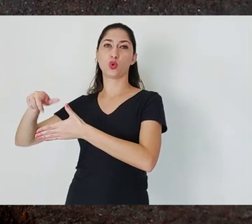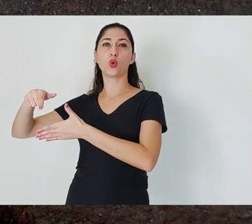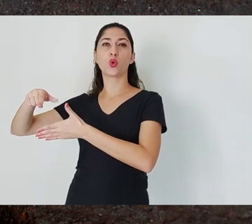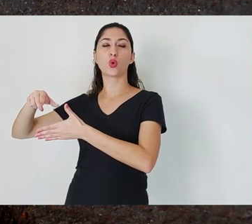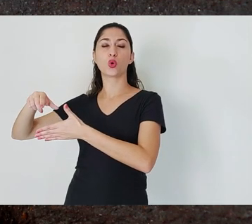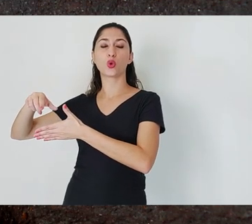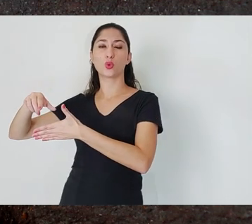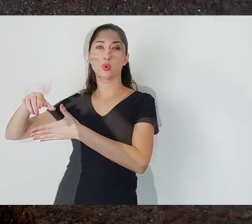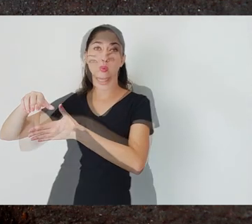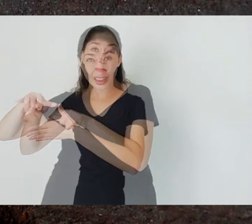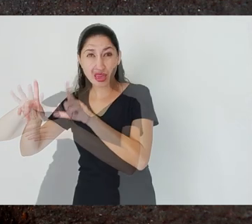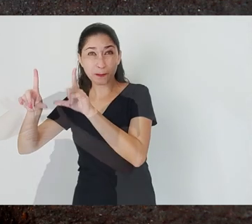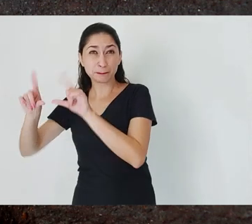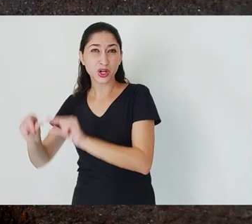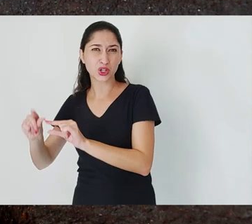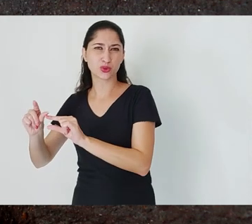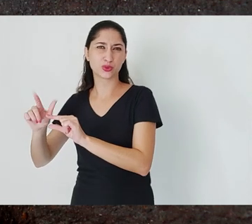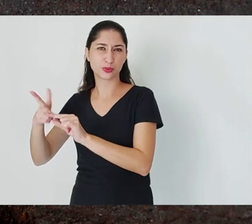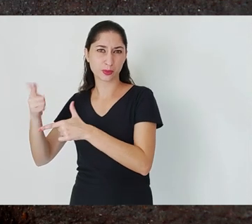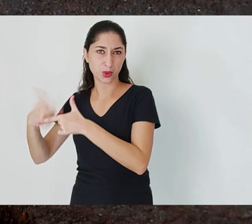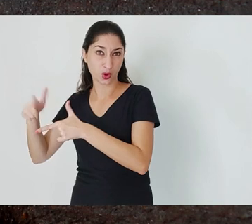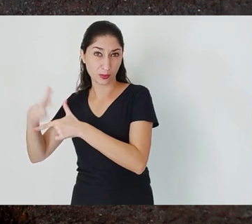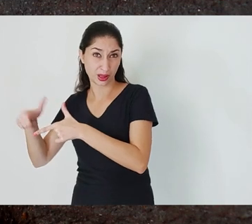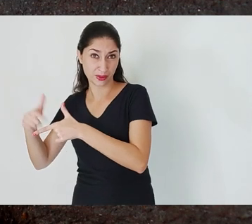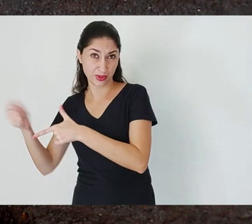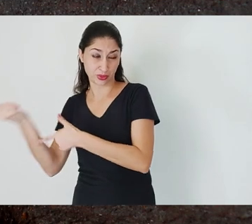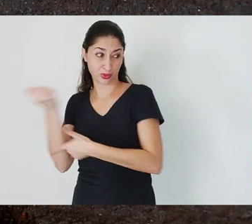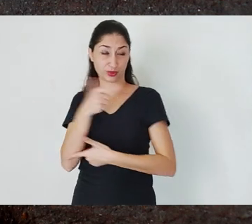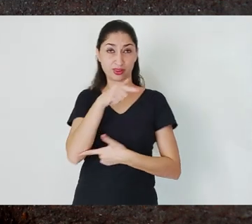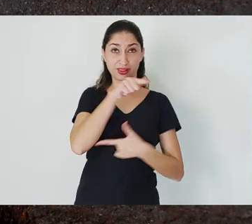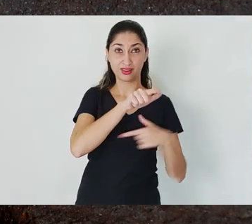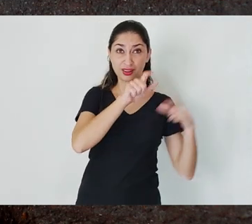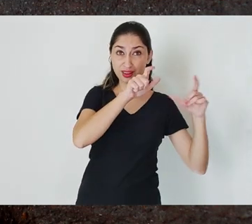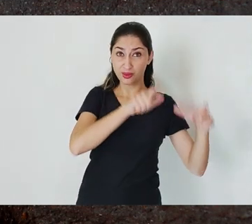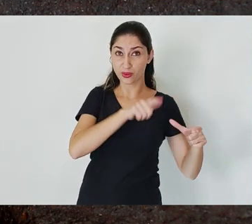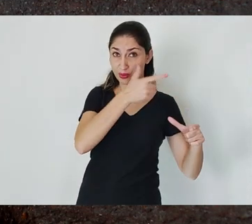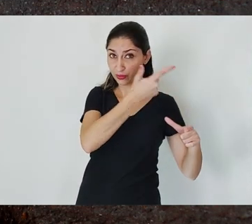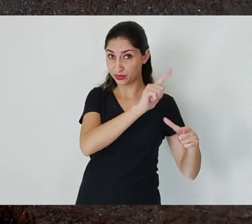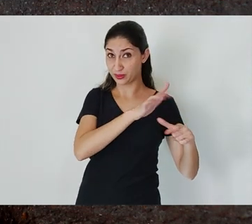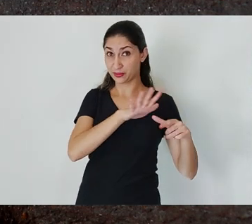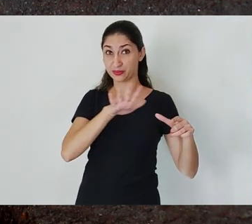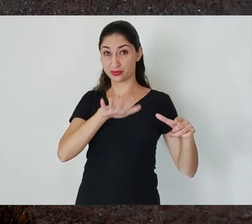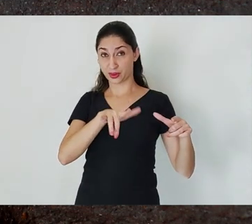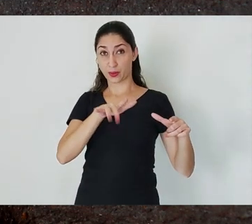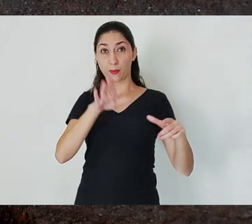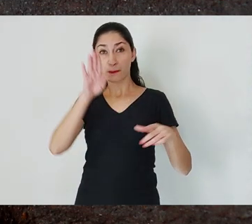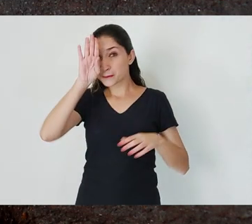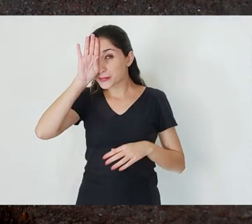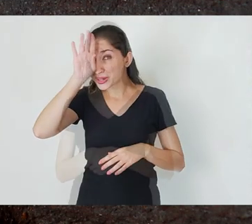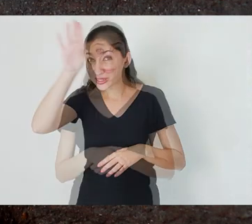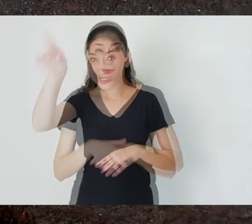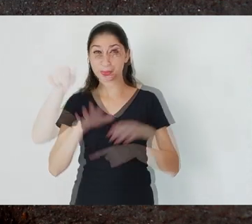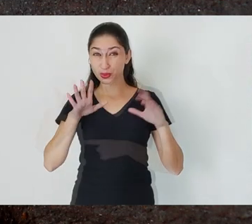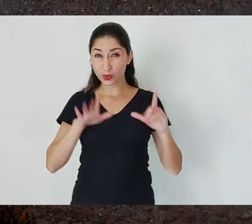What impacted the most was exactly the deaths. In the case of Mariana, the disaster that affected the